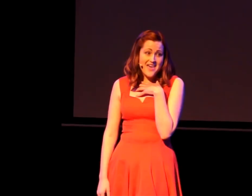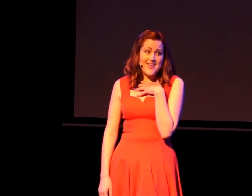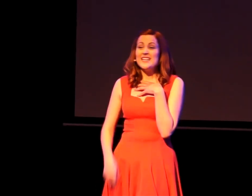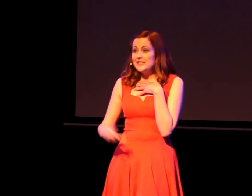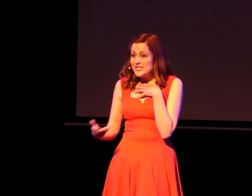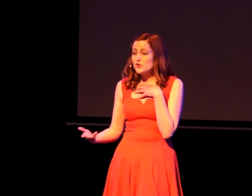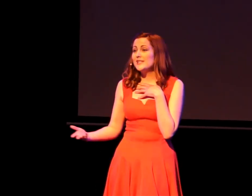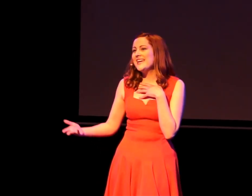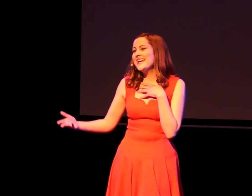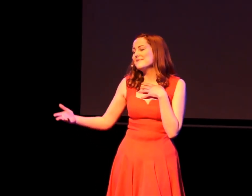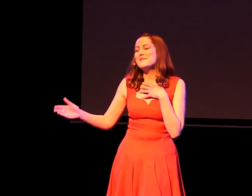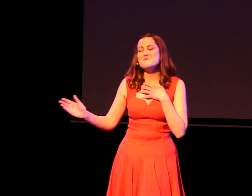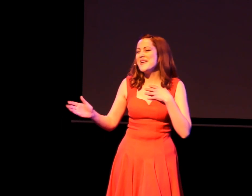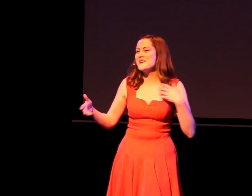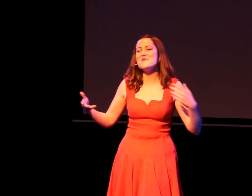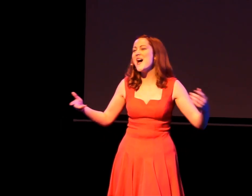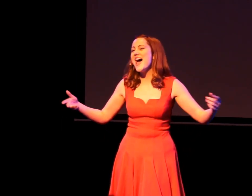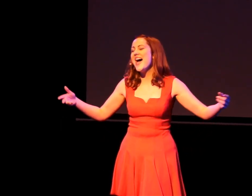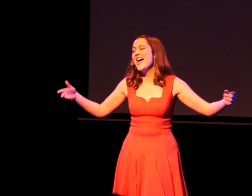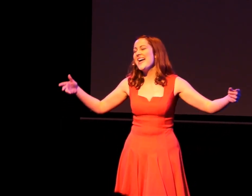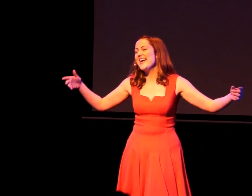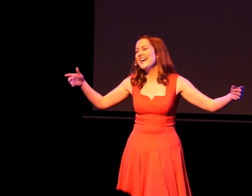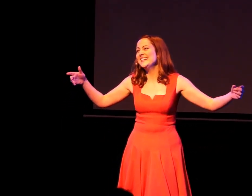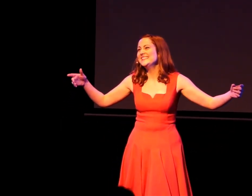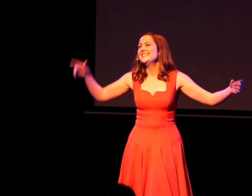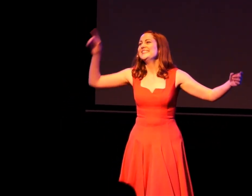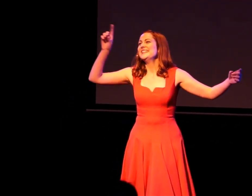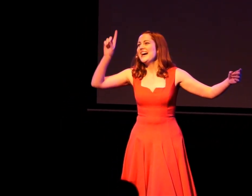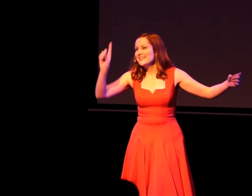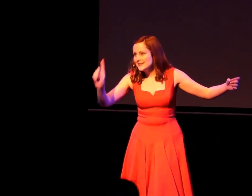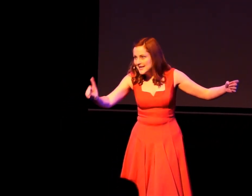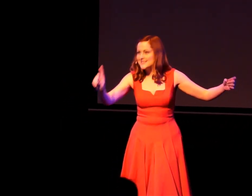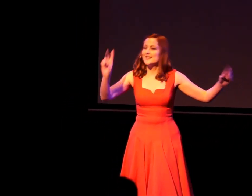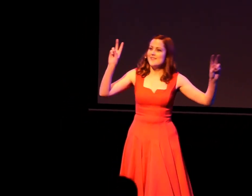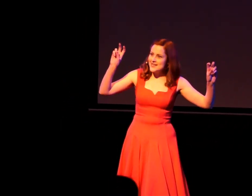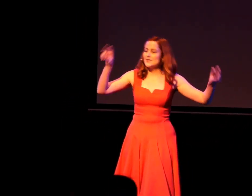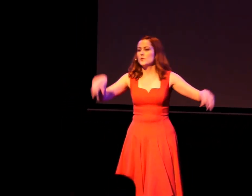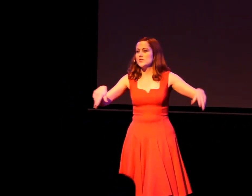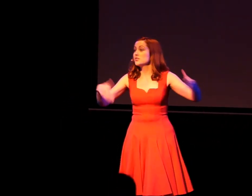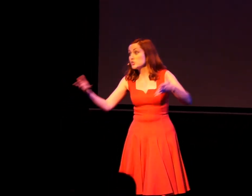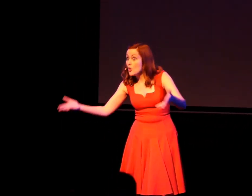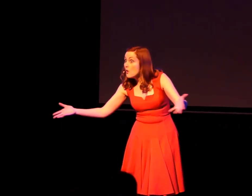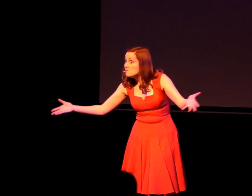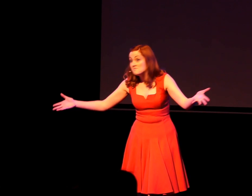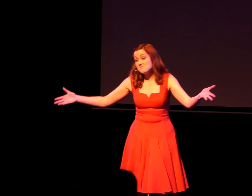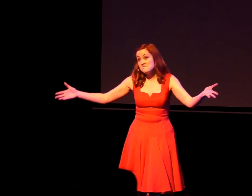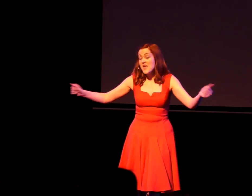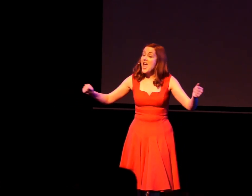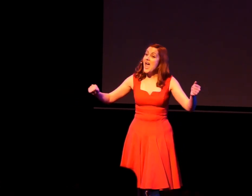'that literally blew me away!' unless 'that' was a storm